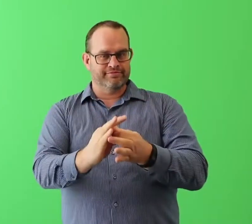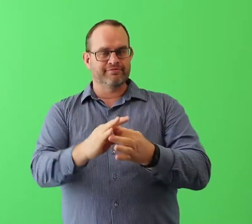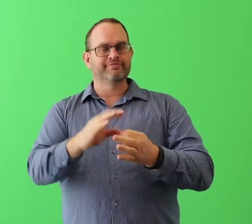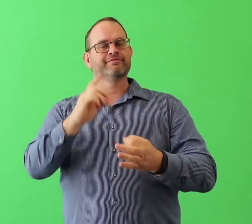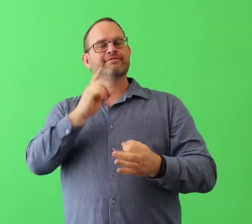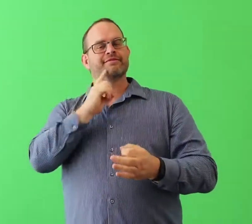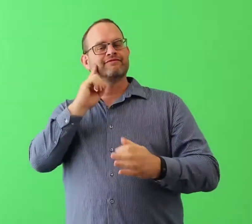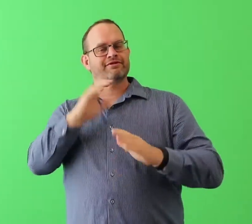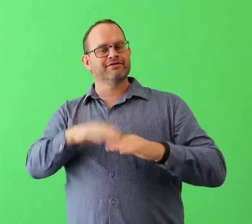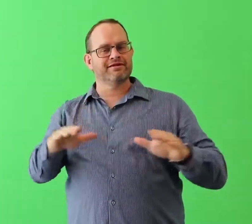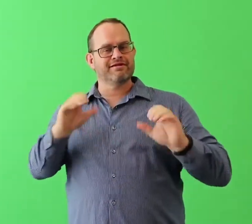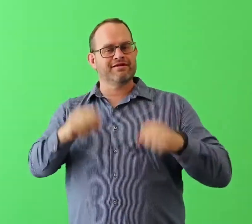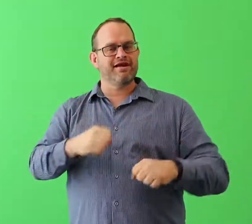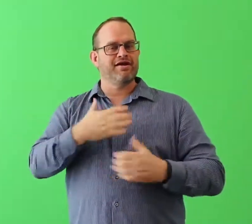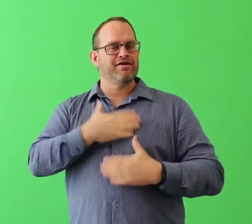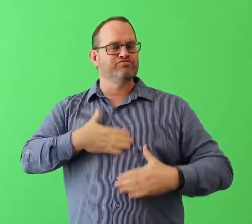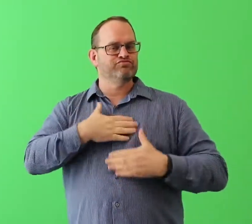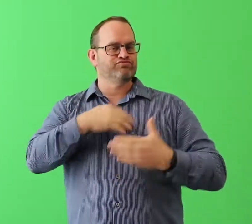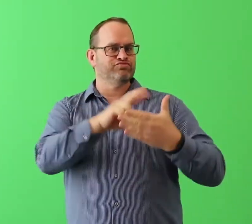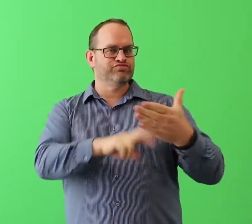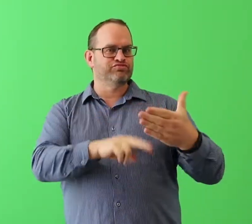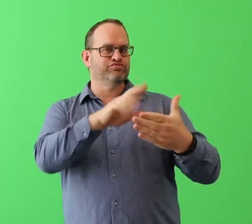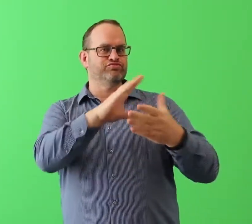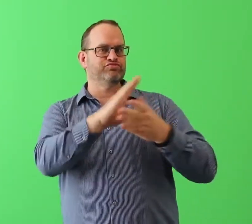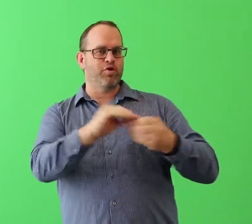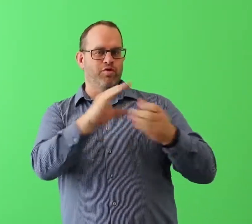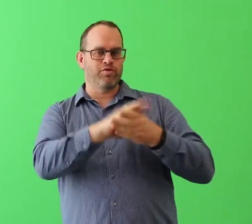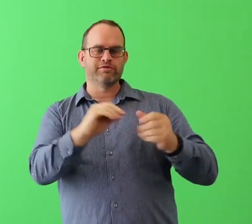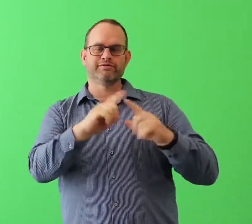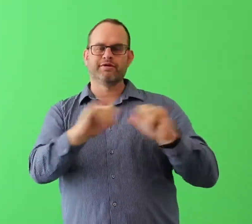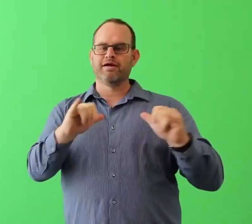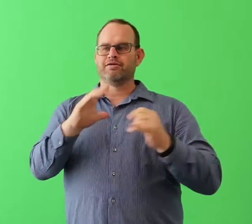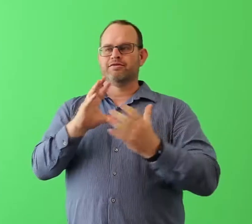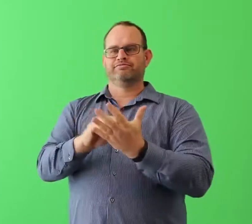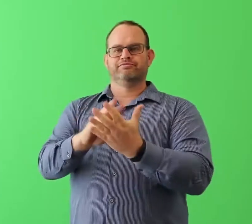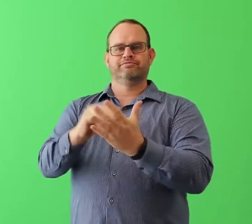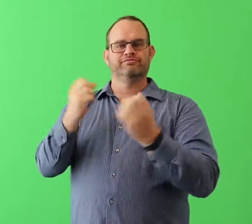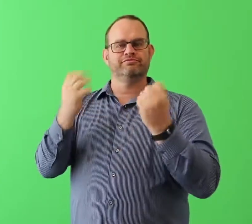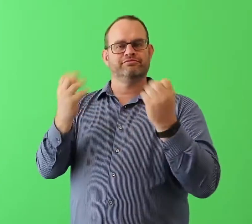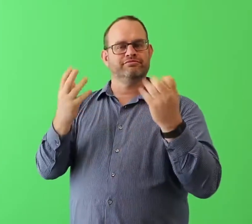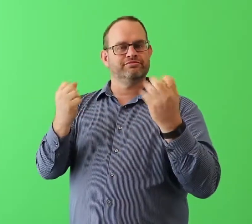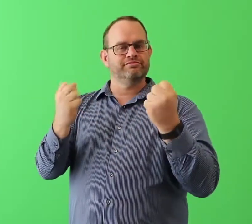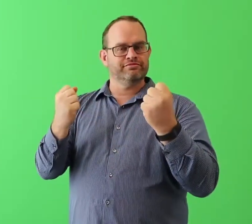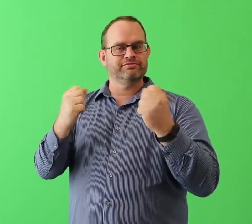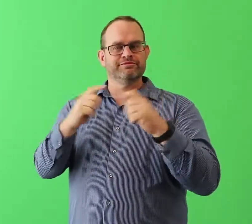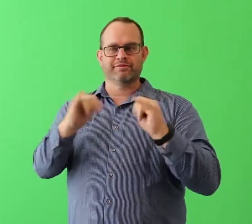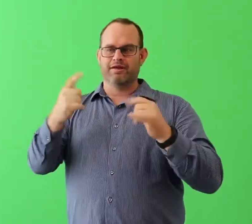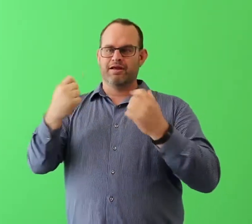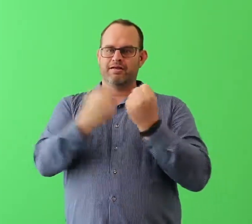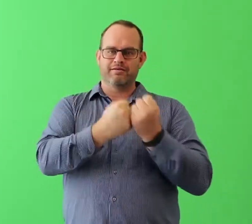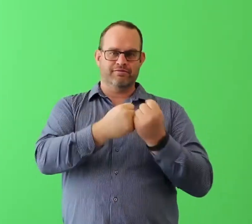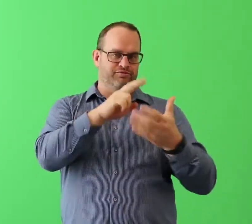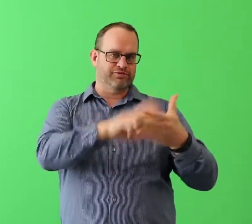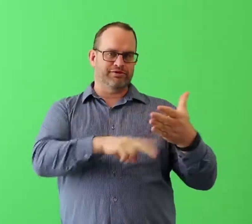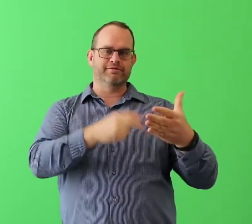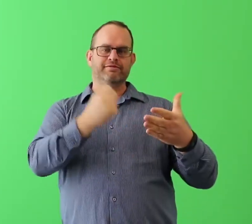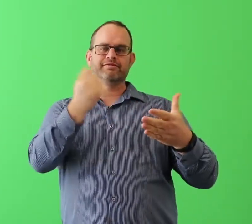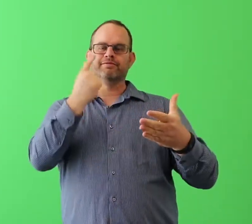Deaf children can learn the sign languages and read the stories with sign language support.